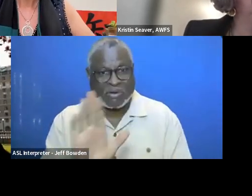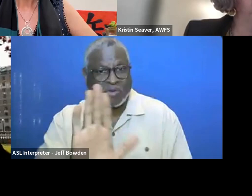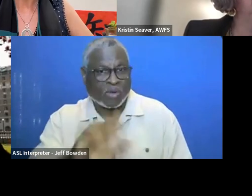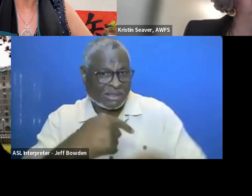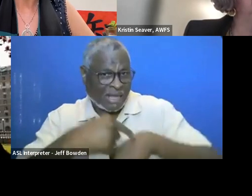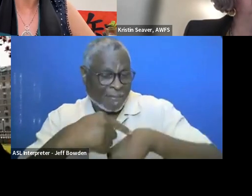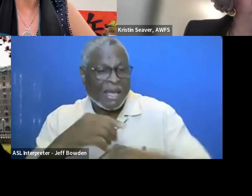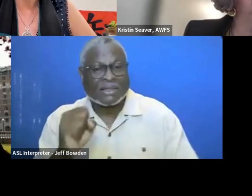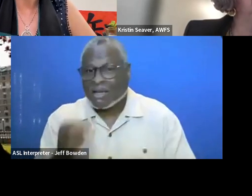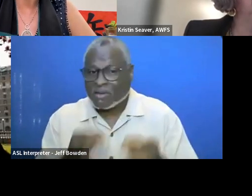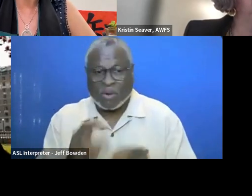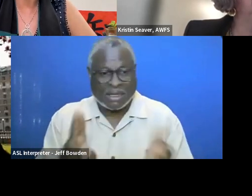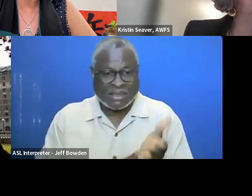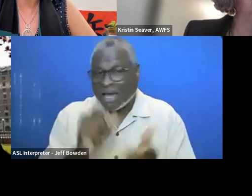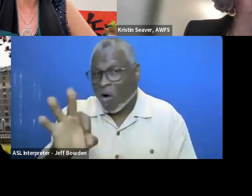If you want to sign off, that is okay, too.